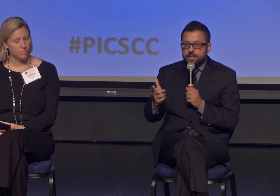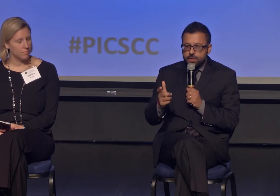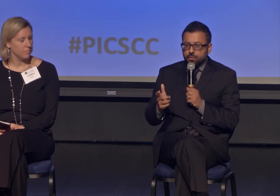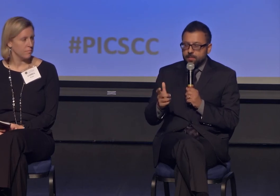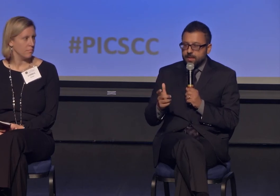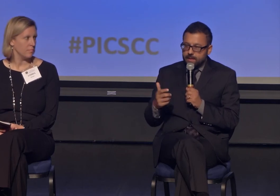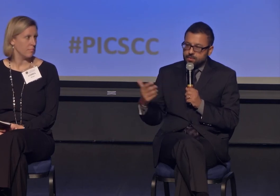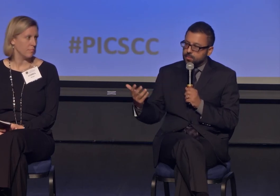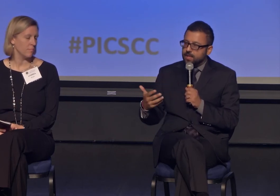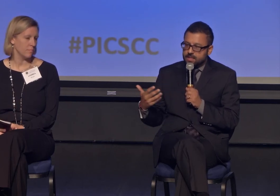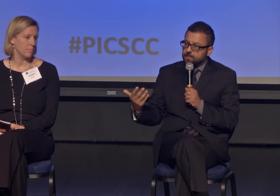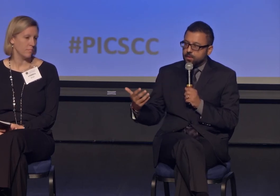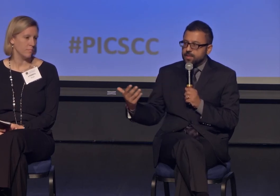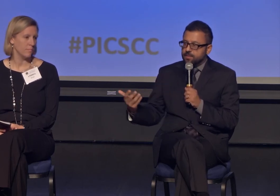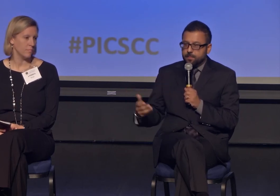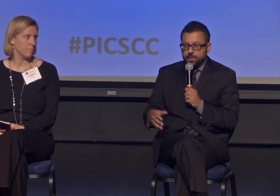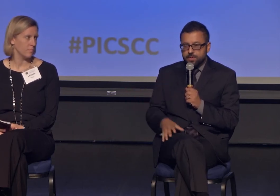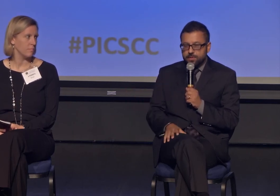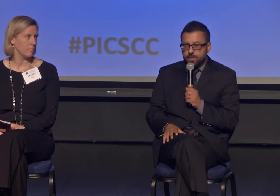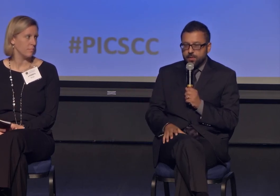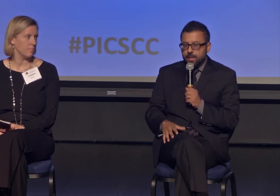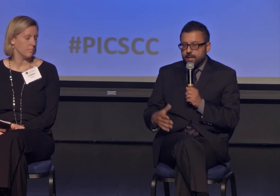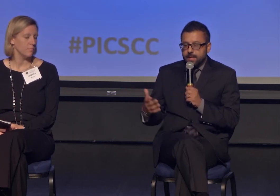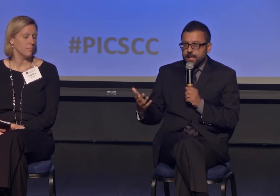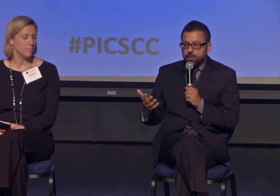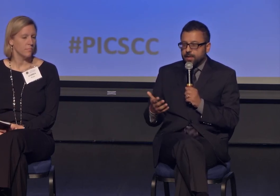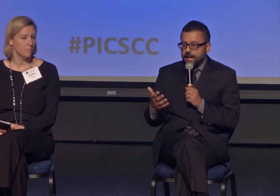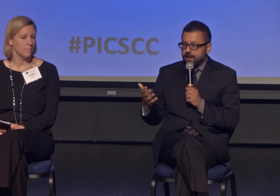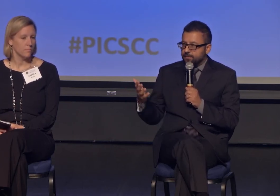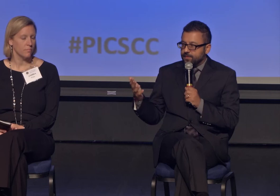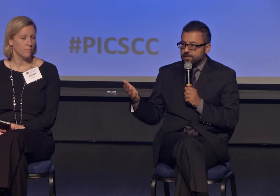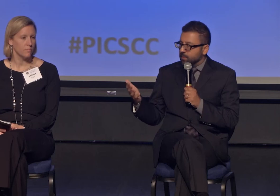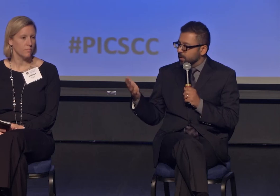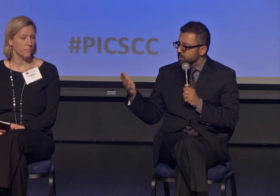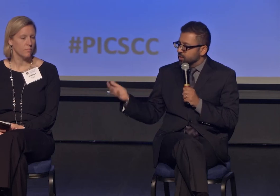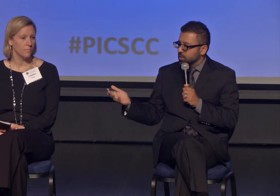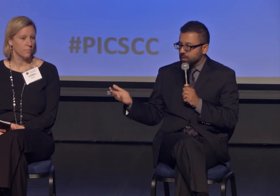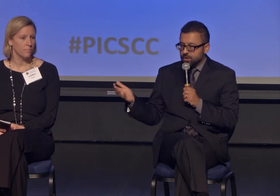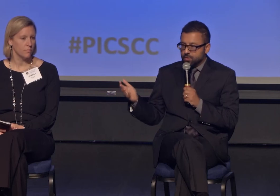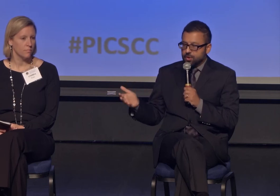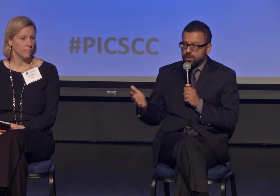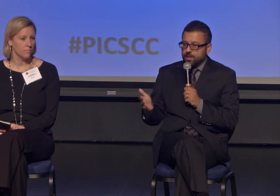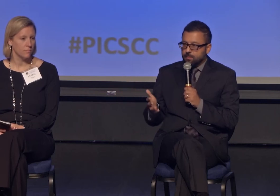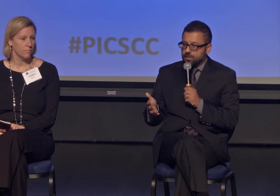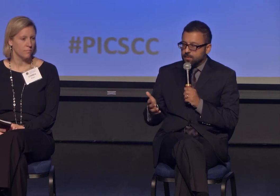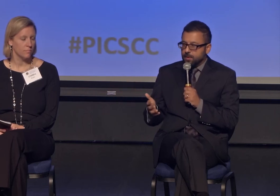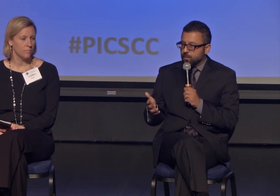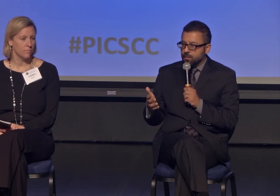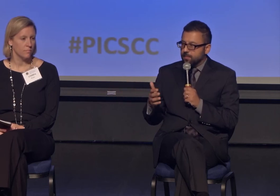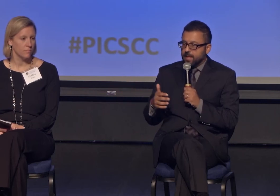into the experience of the person. You could have someone who is Jewish, Christian and Muslim in a room.